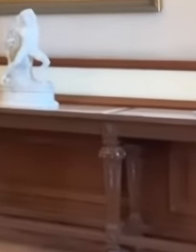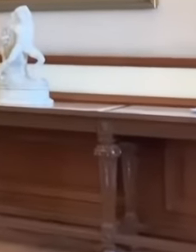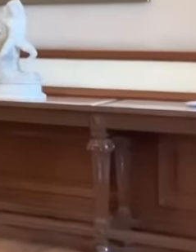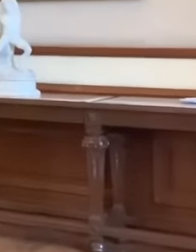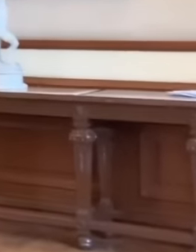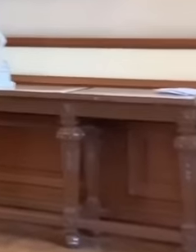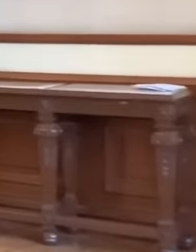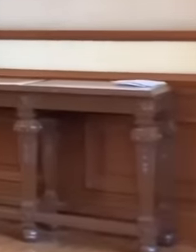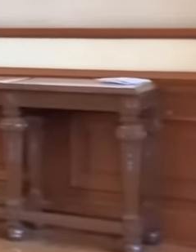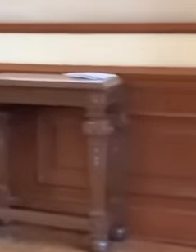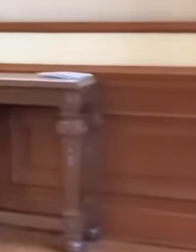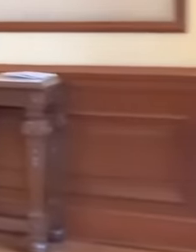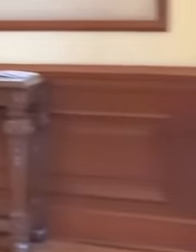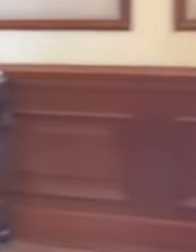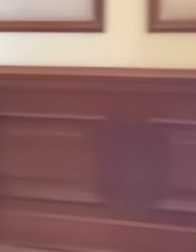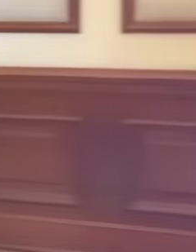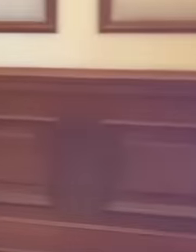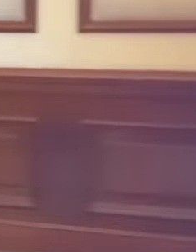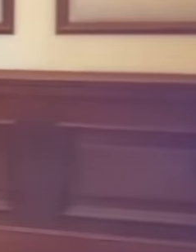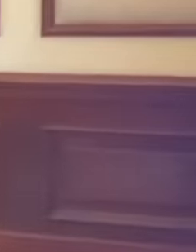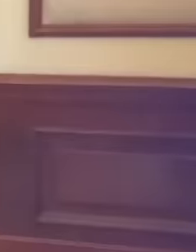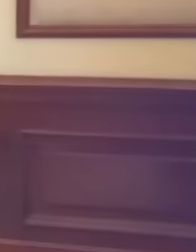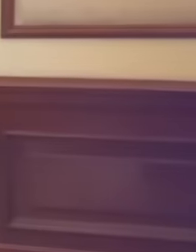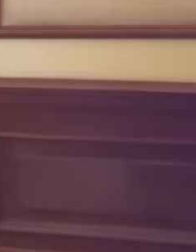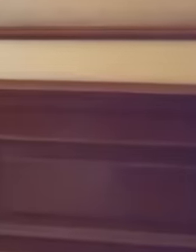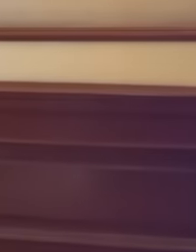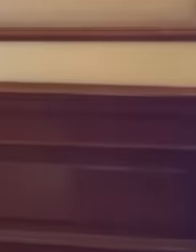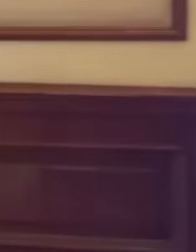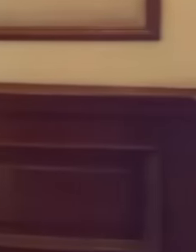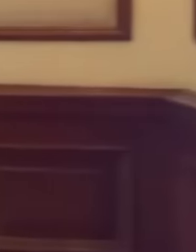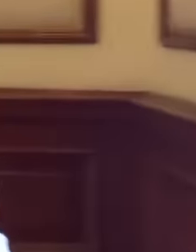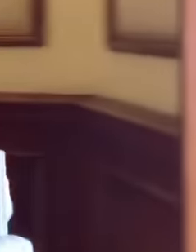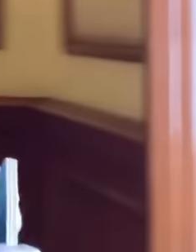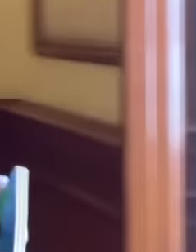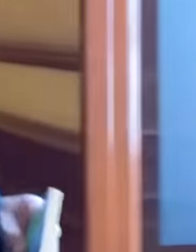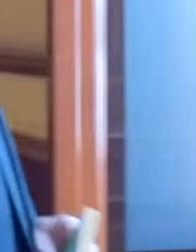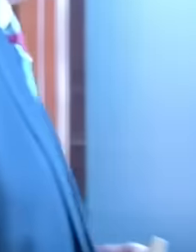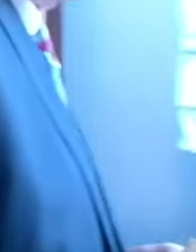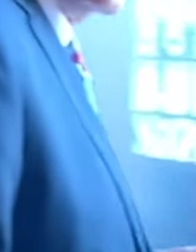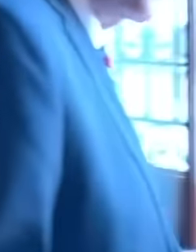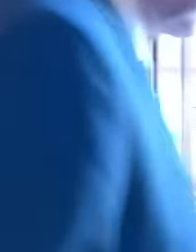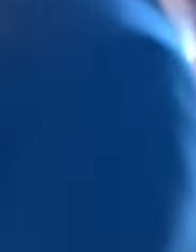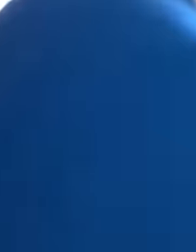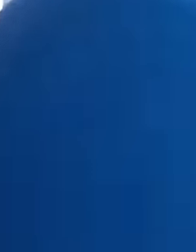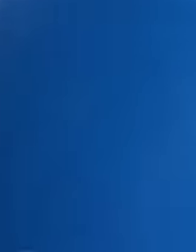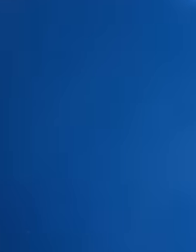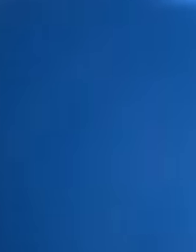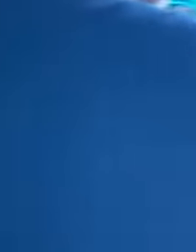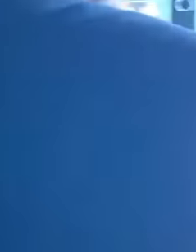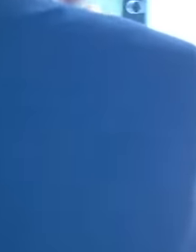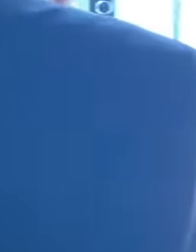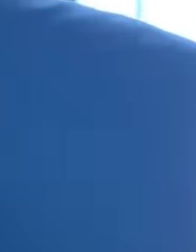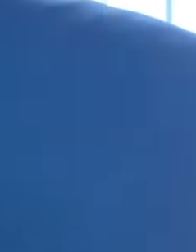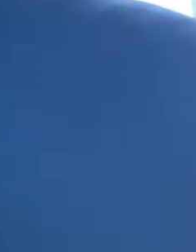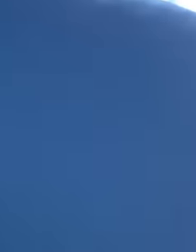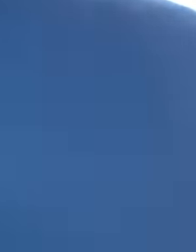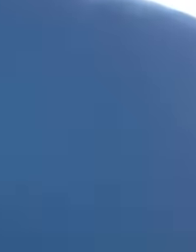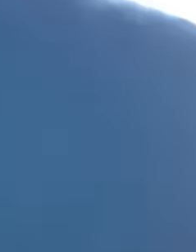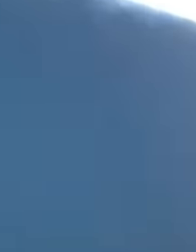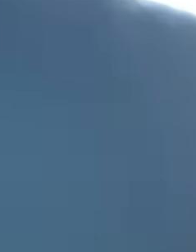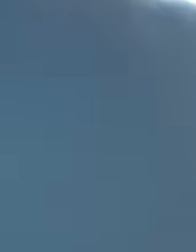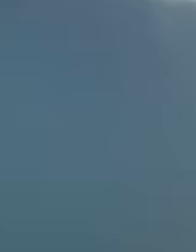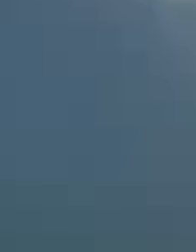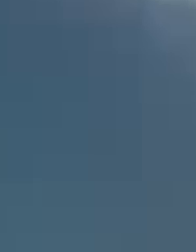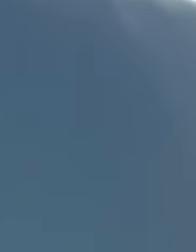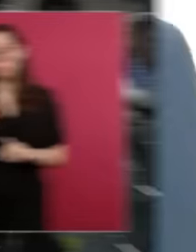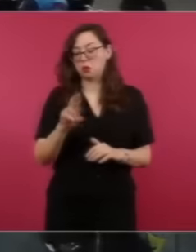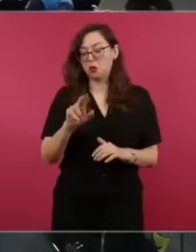Obrador's presidential term ends and yet the president continues to work 16 hours a day. Lately, we have been